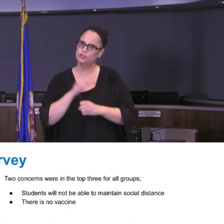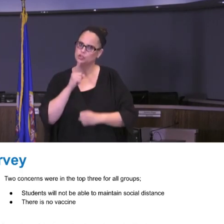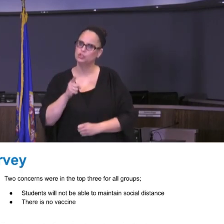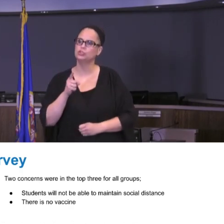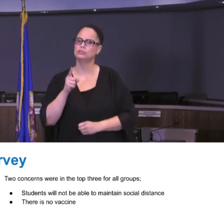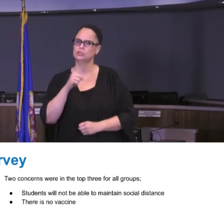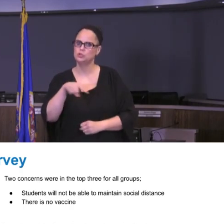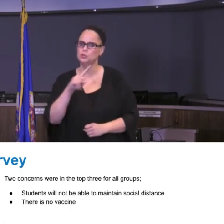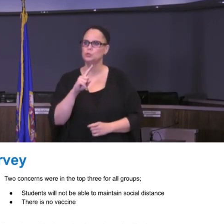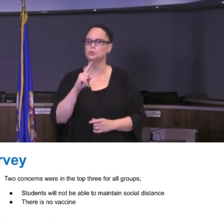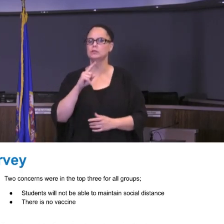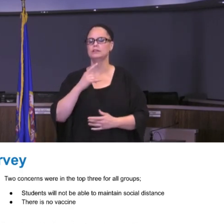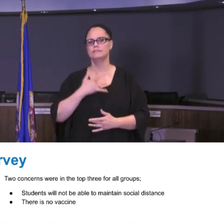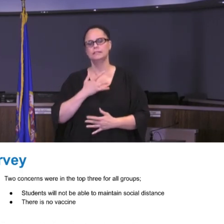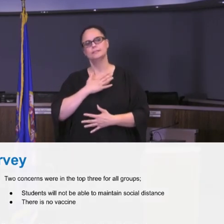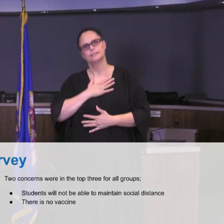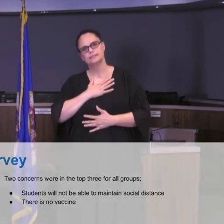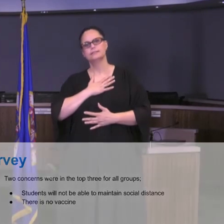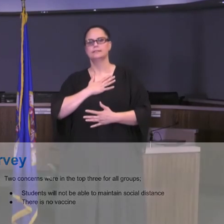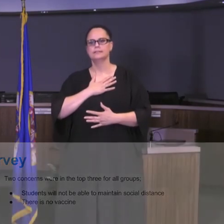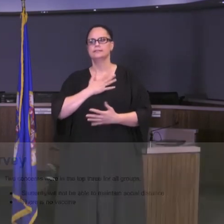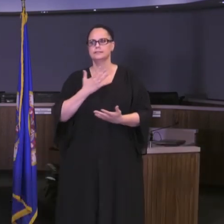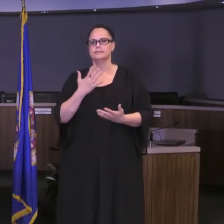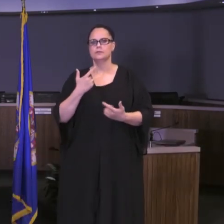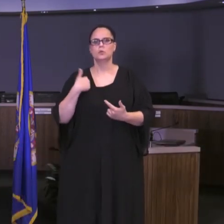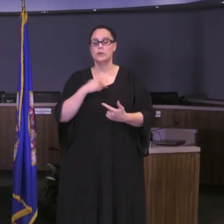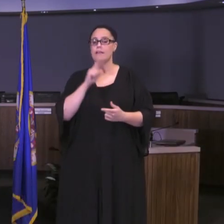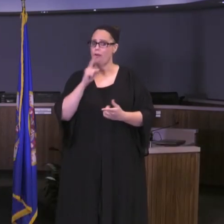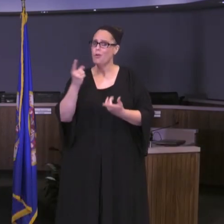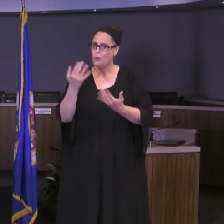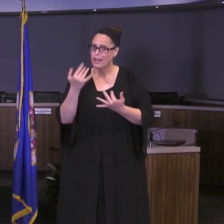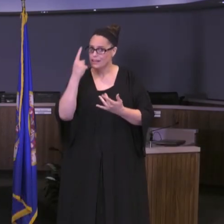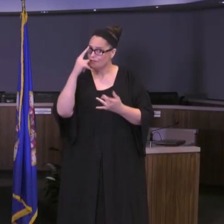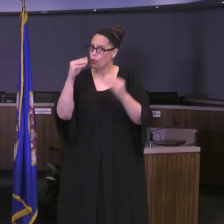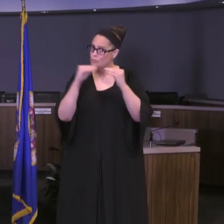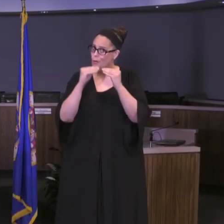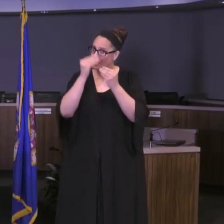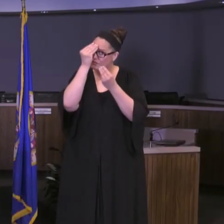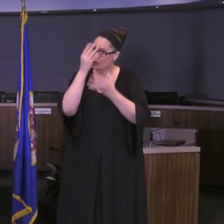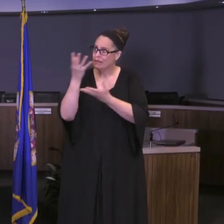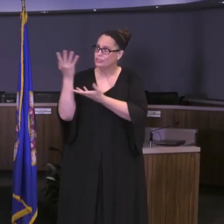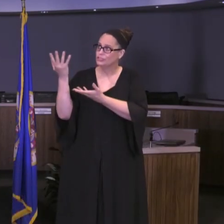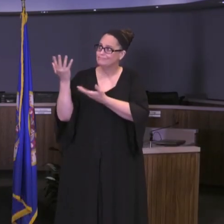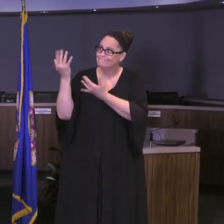We're certainly awaiting getting additional information from the Department of Education and from the